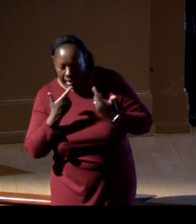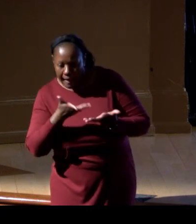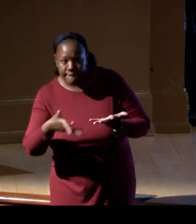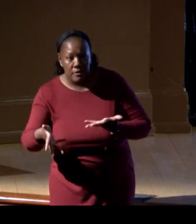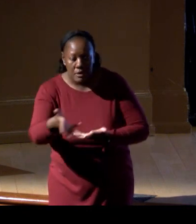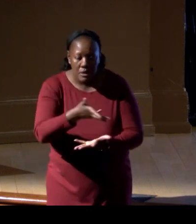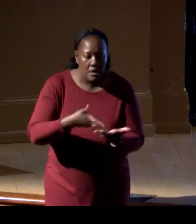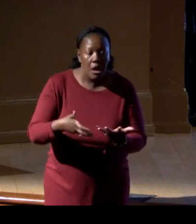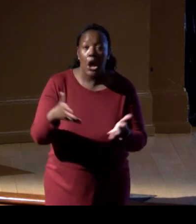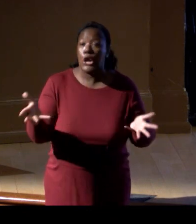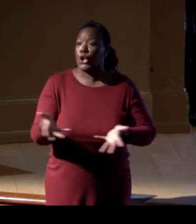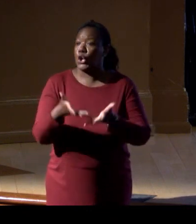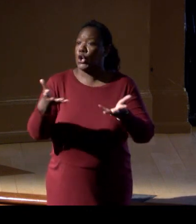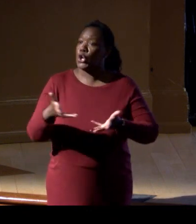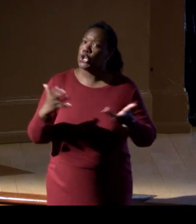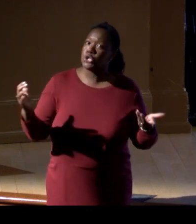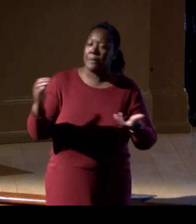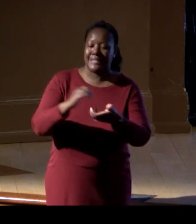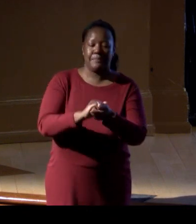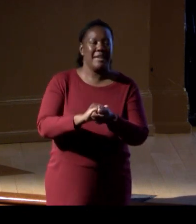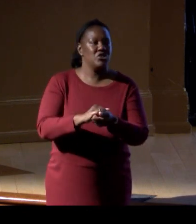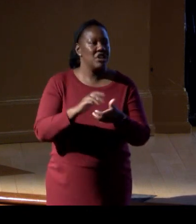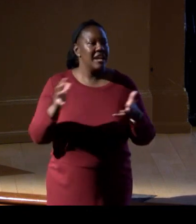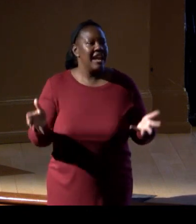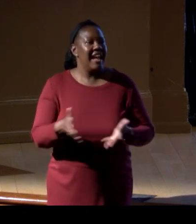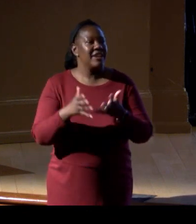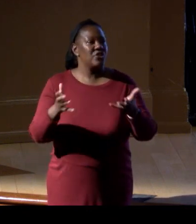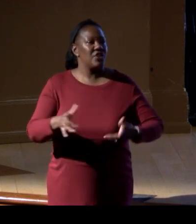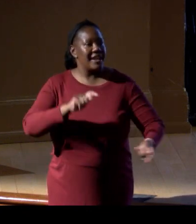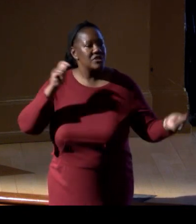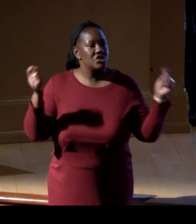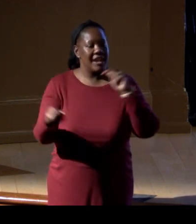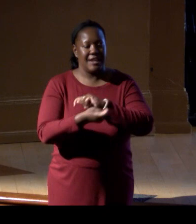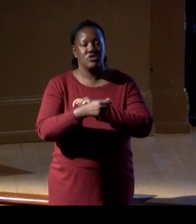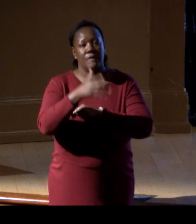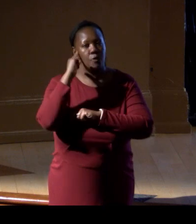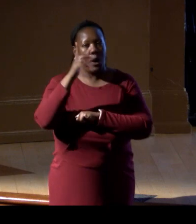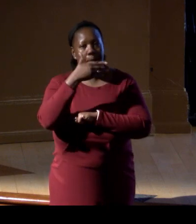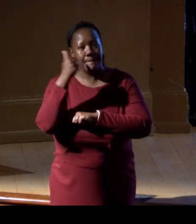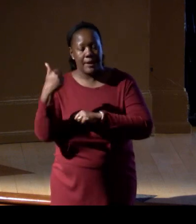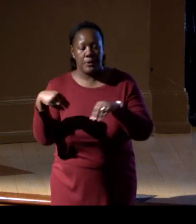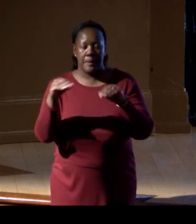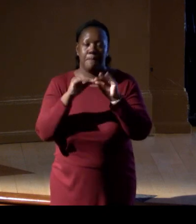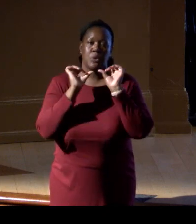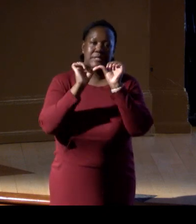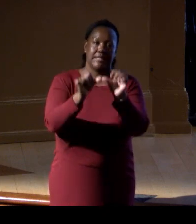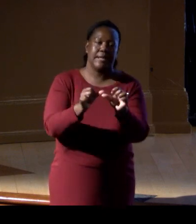and create catalysts of change for a better, more sustainable world. I'd like to thank everyone